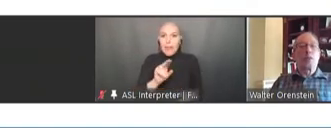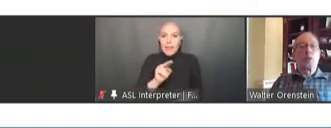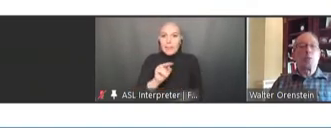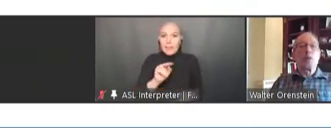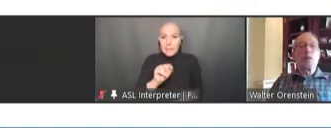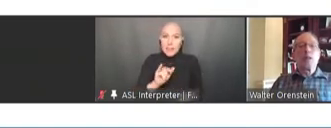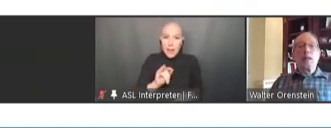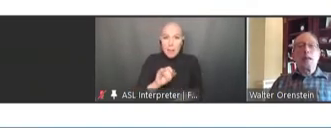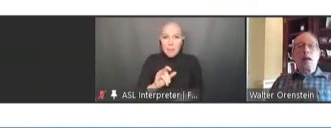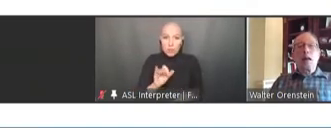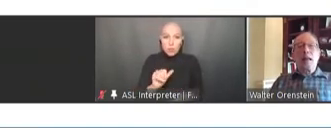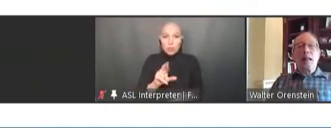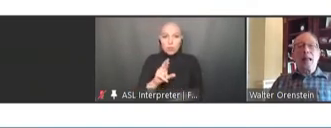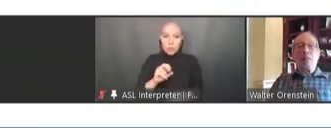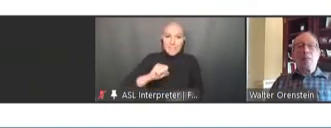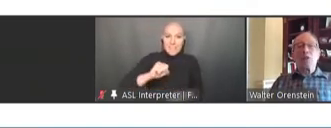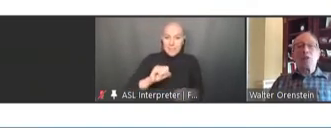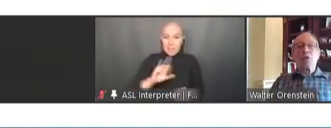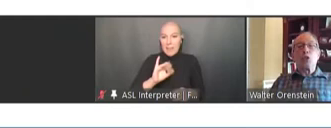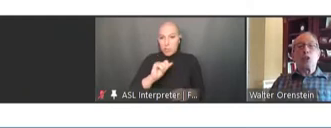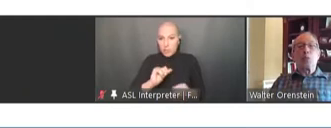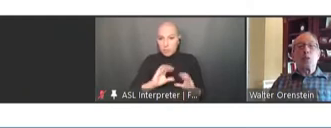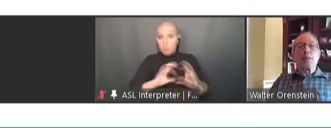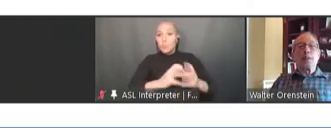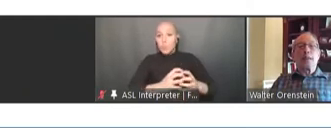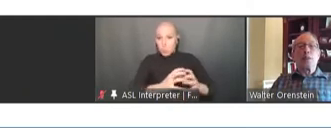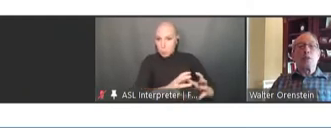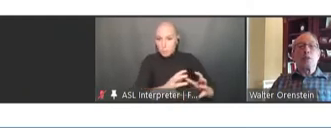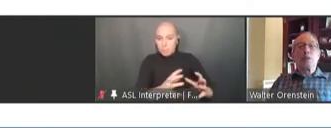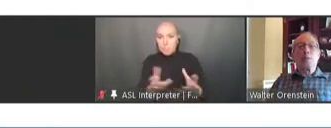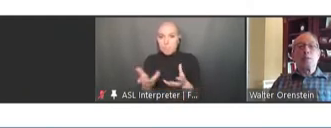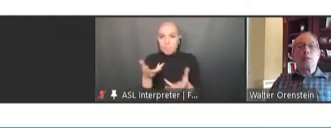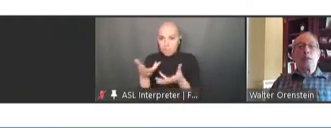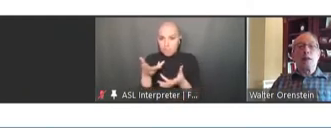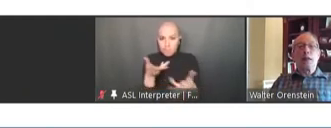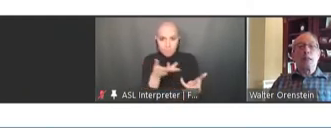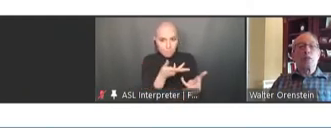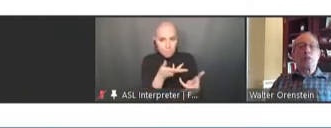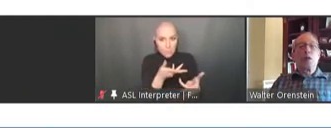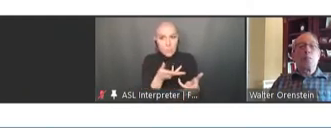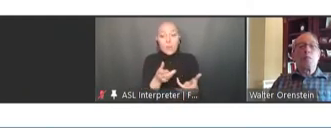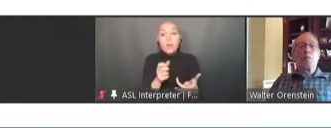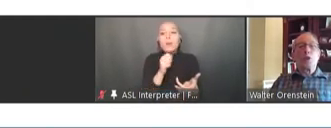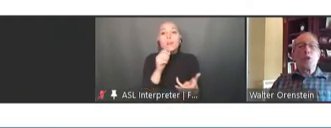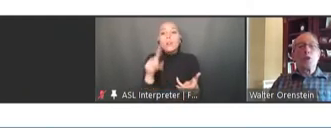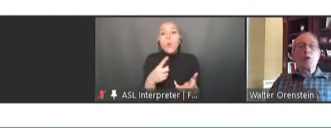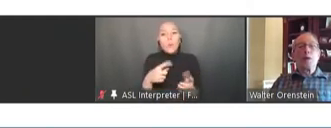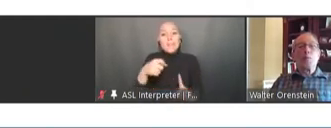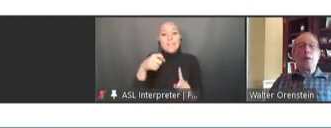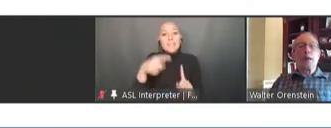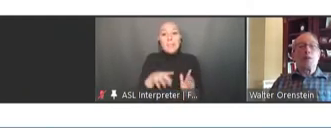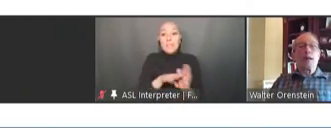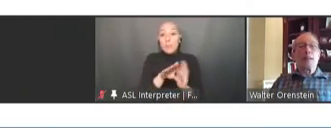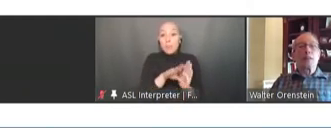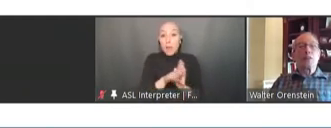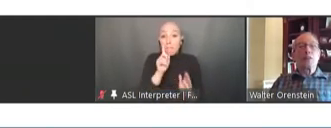group, efforts to stimulate only development of antibiotics, but new and better vaccines.